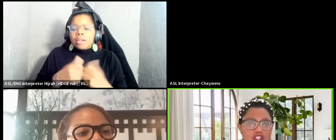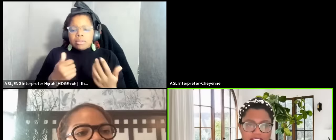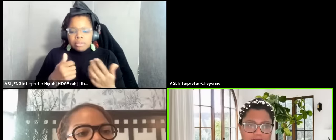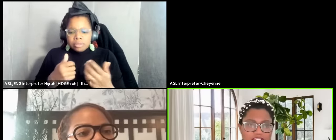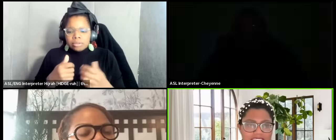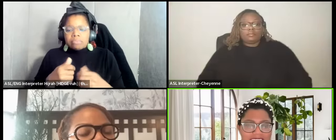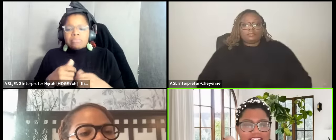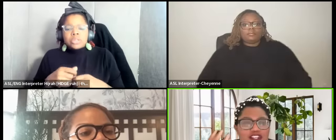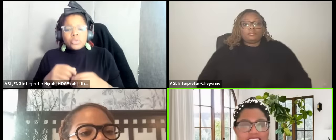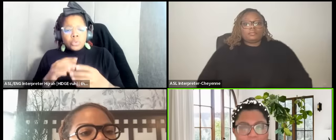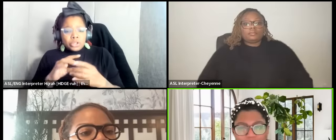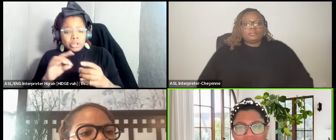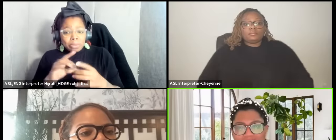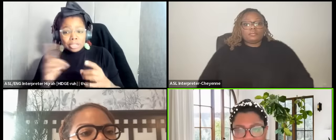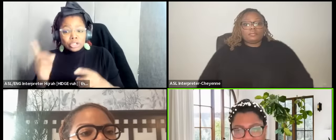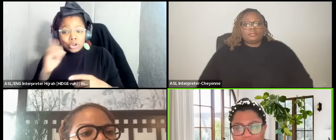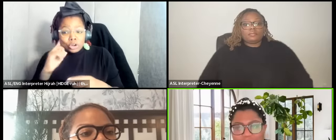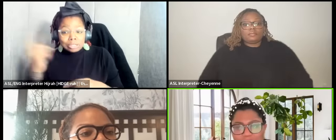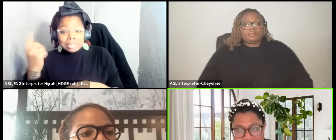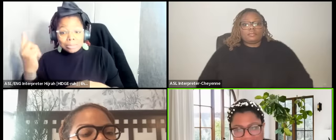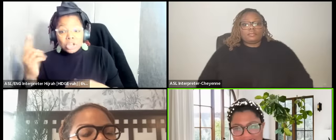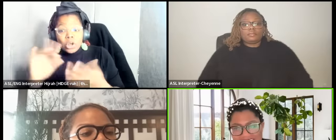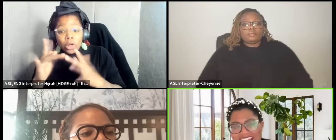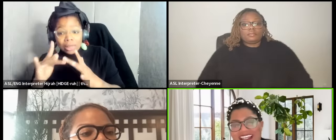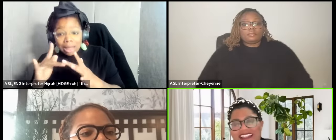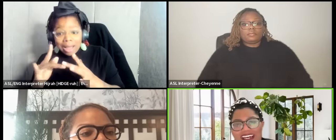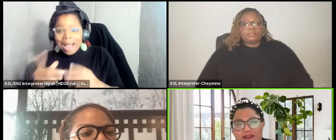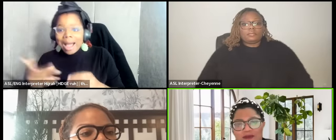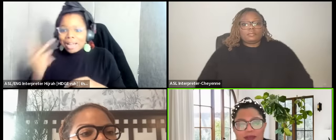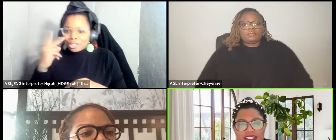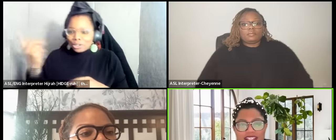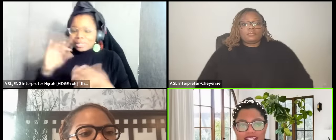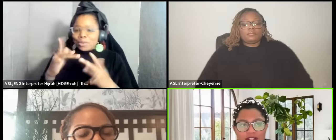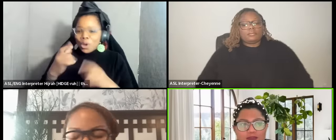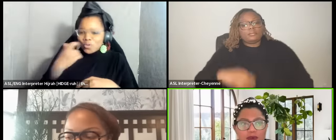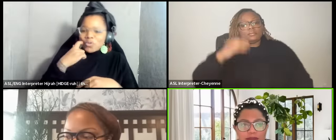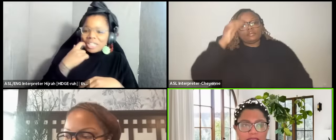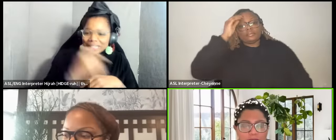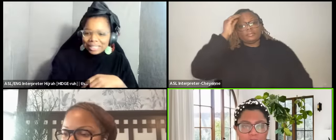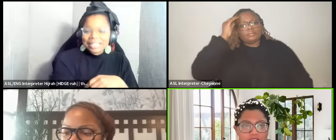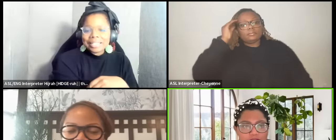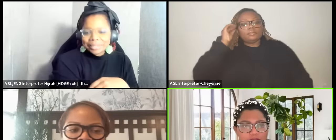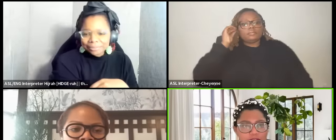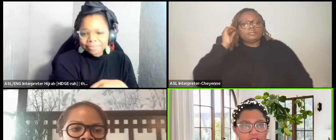you saw something online I saw something online recently that really spoke to me in preparing for